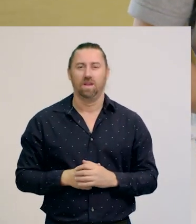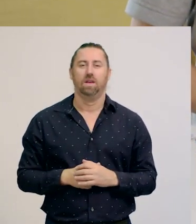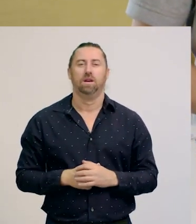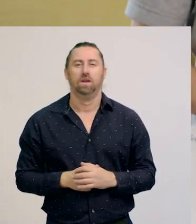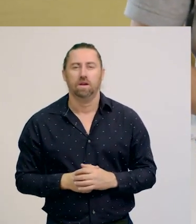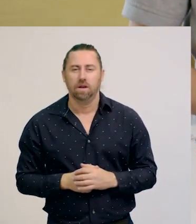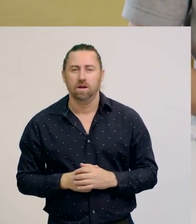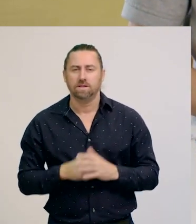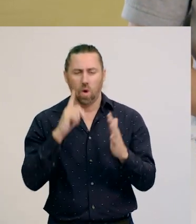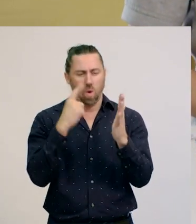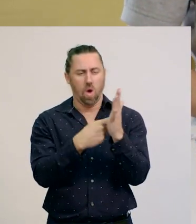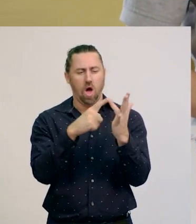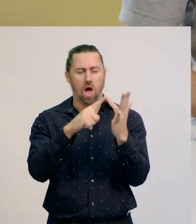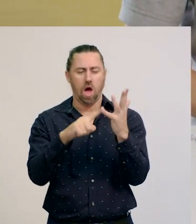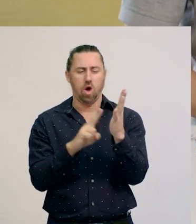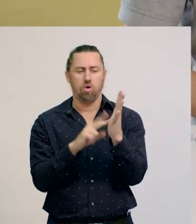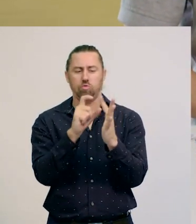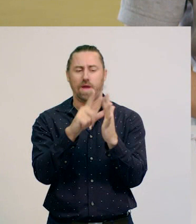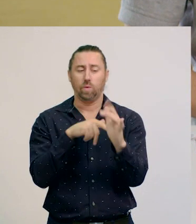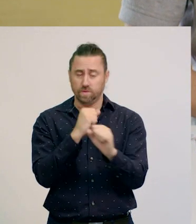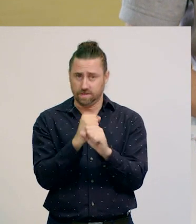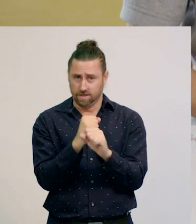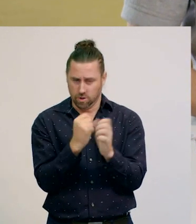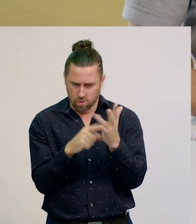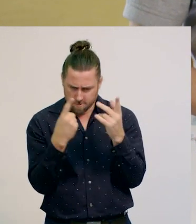We not only use rounding to help us see if we've got enough money,